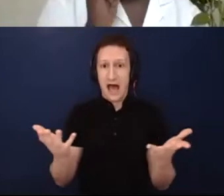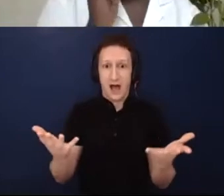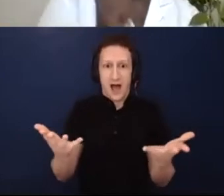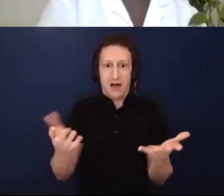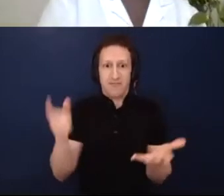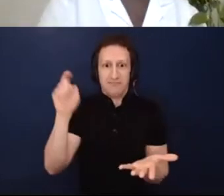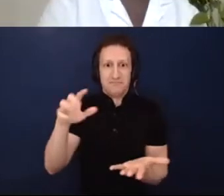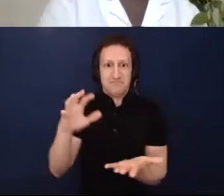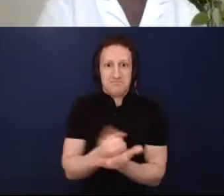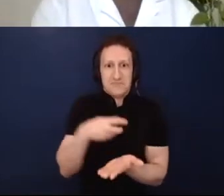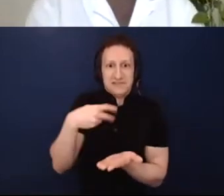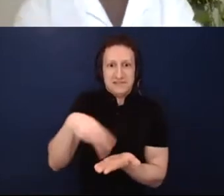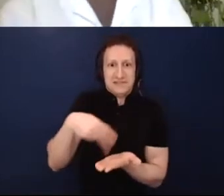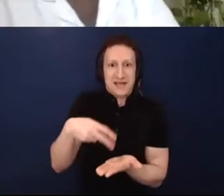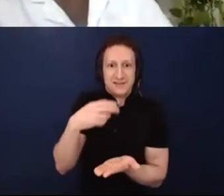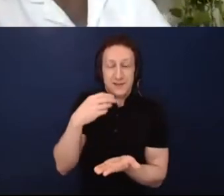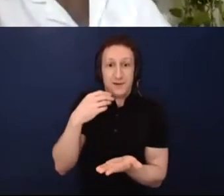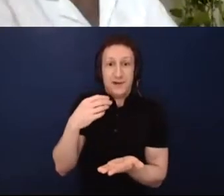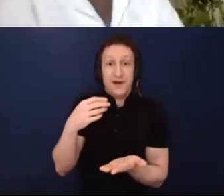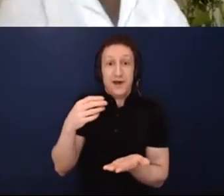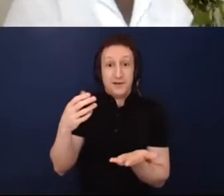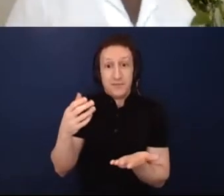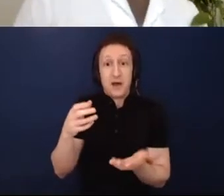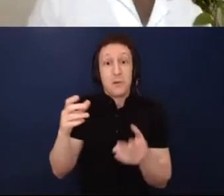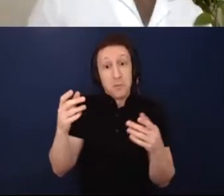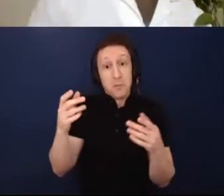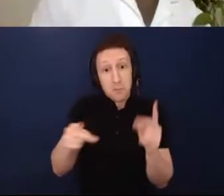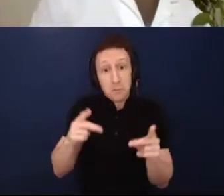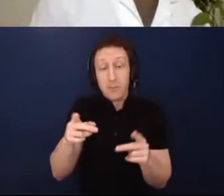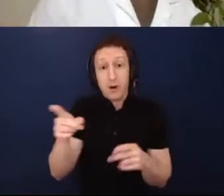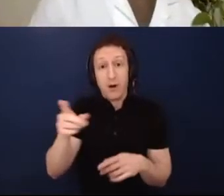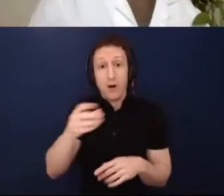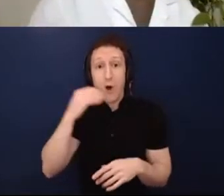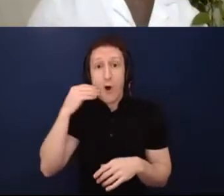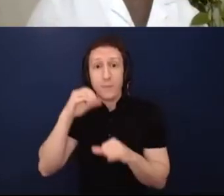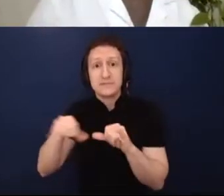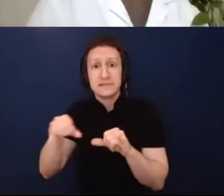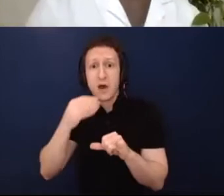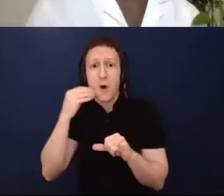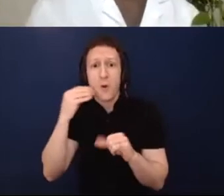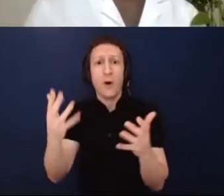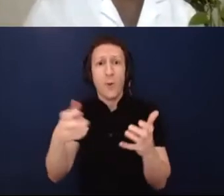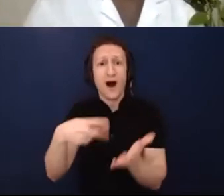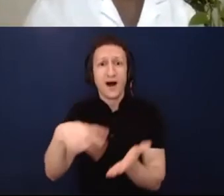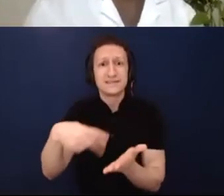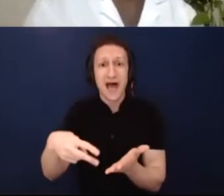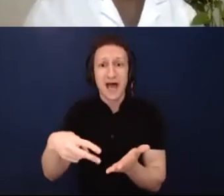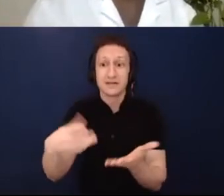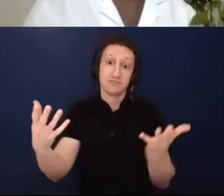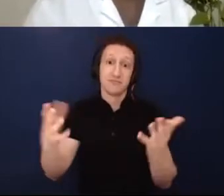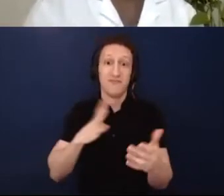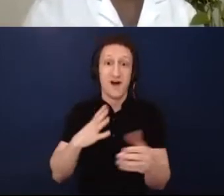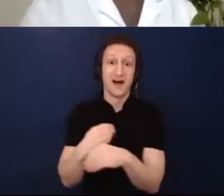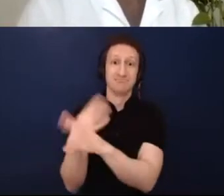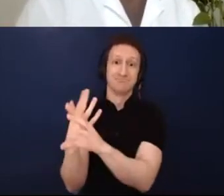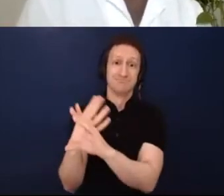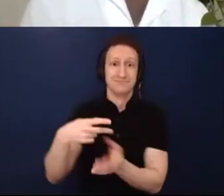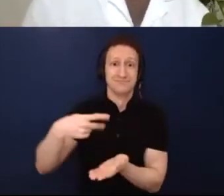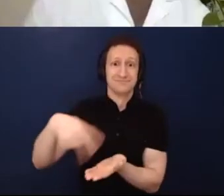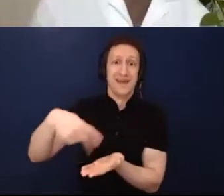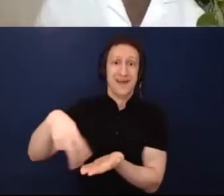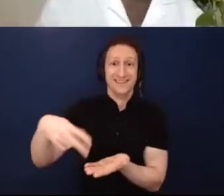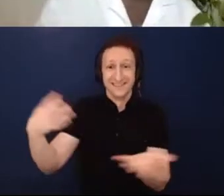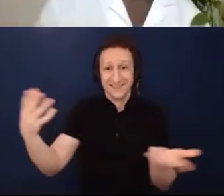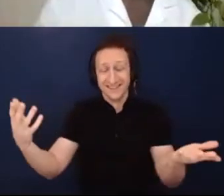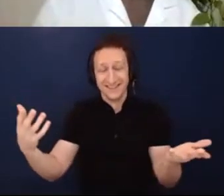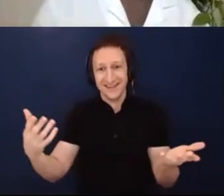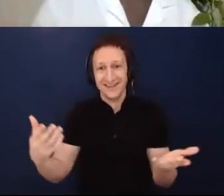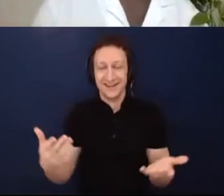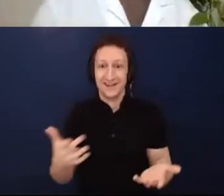employed if you will say. There is, though, a quality of immediacy that I think has